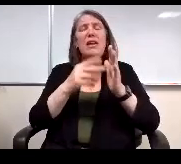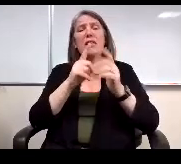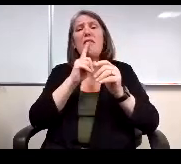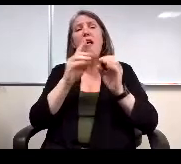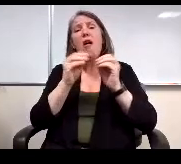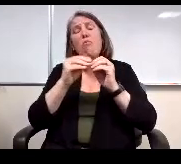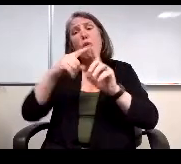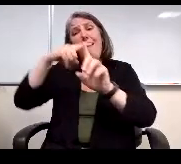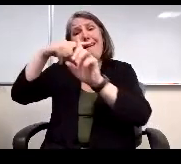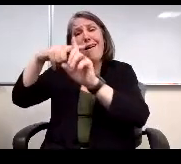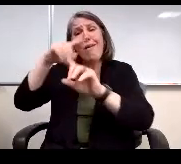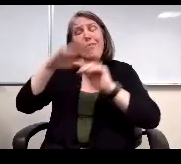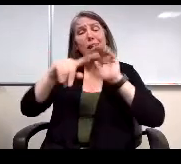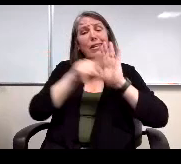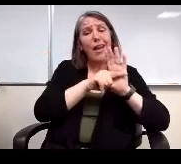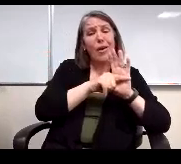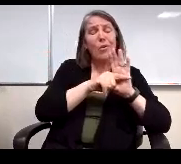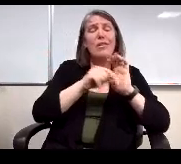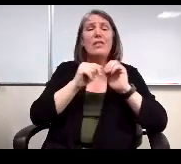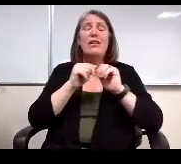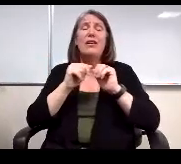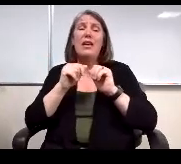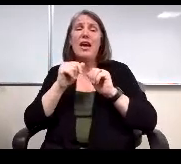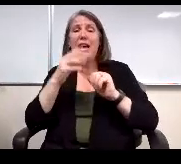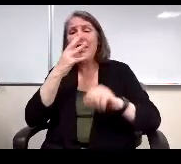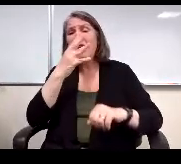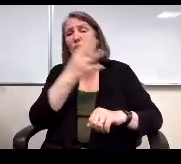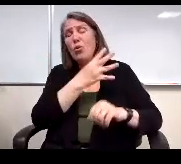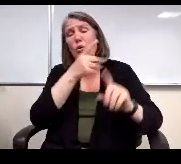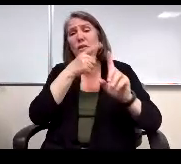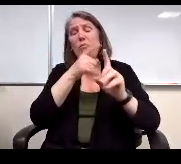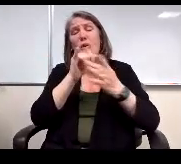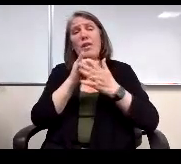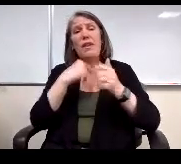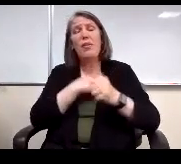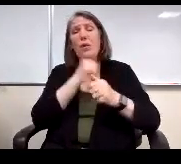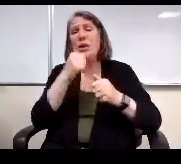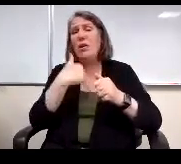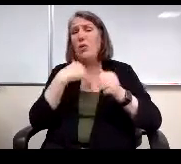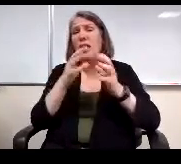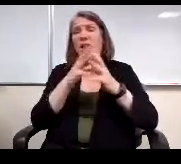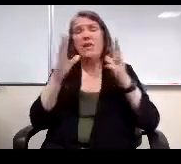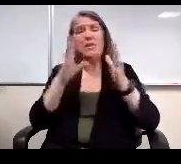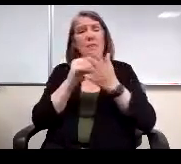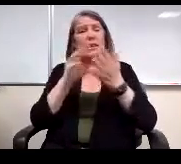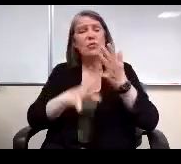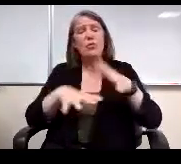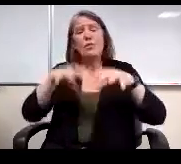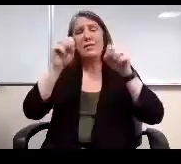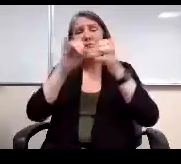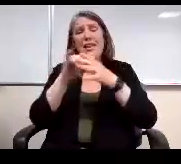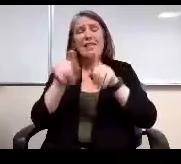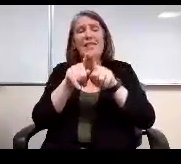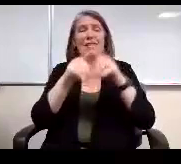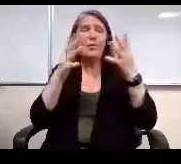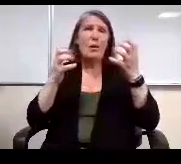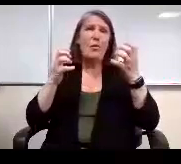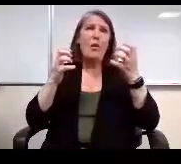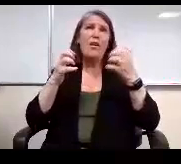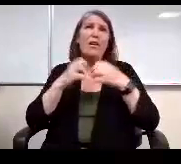updates than down bitsetting. Ignoring the point that that we don't have as many students taking this as we wanted.